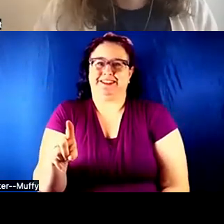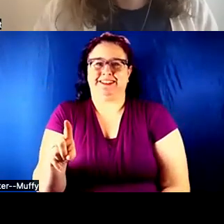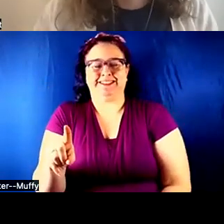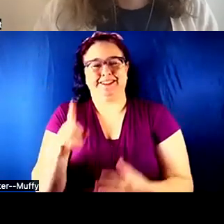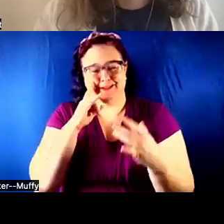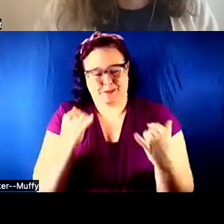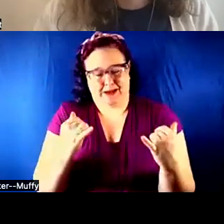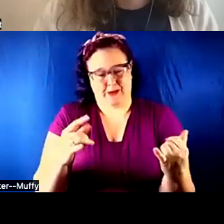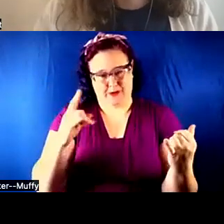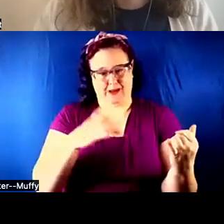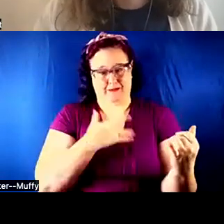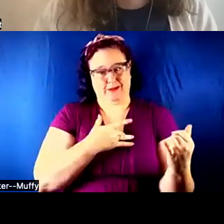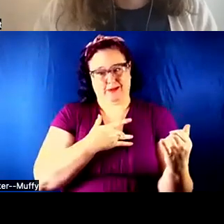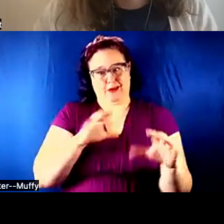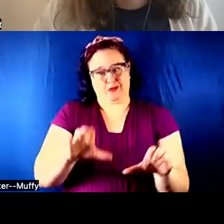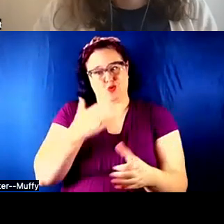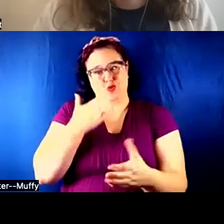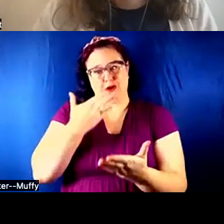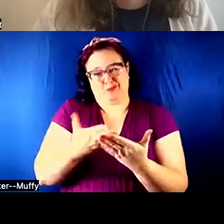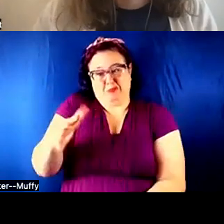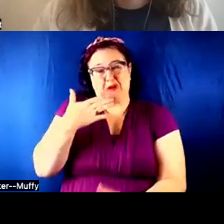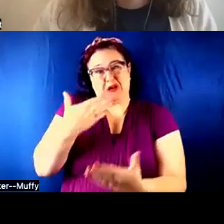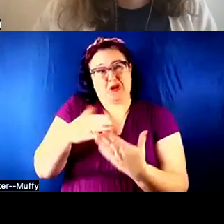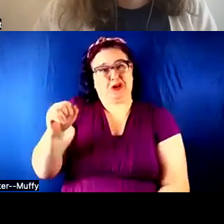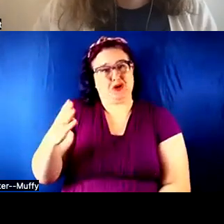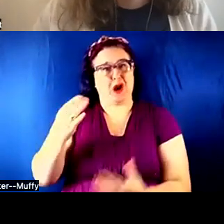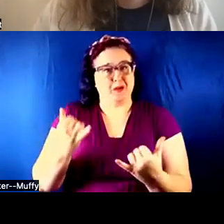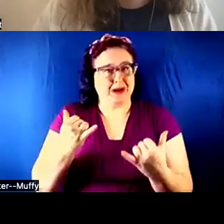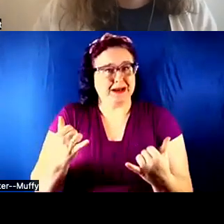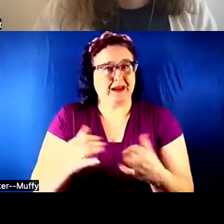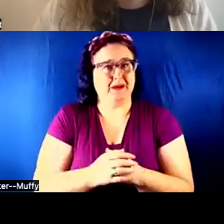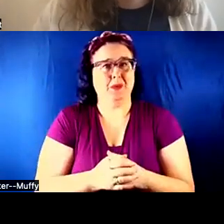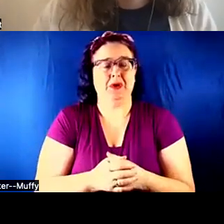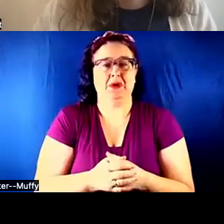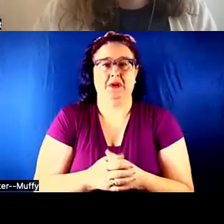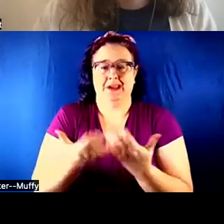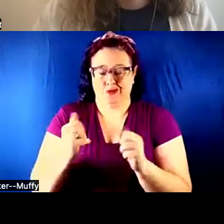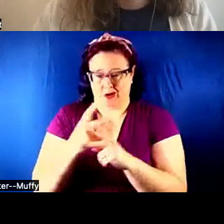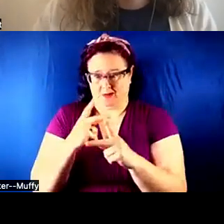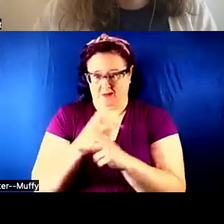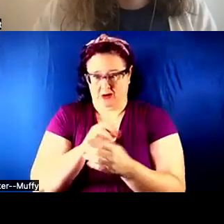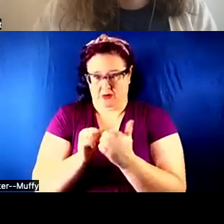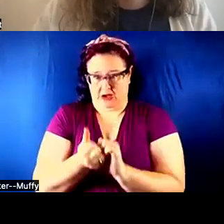a decent job currently. I think trying to figure out how to do some more outreach